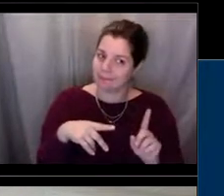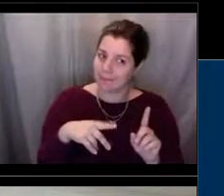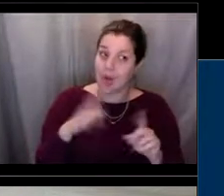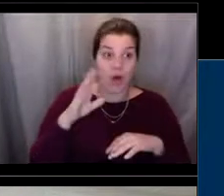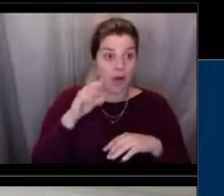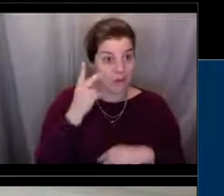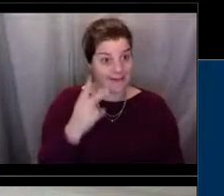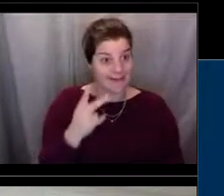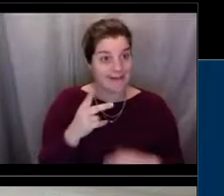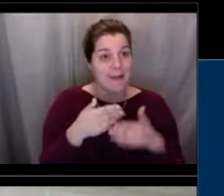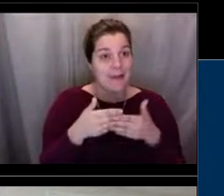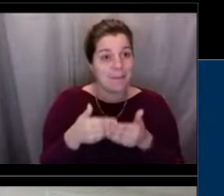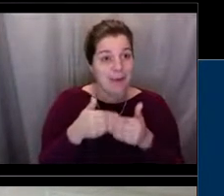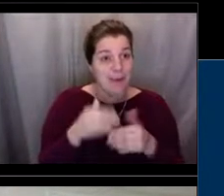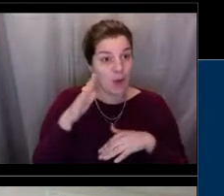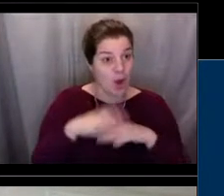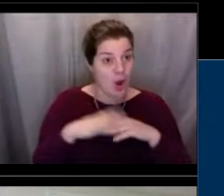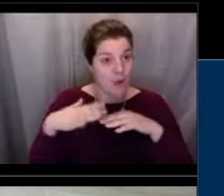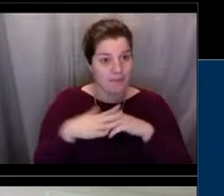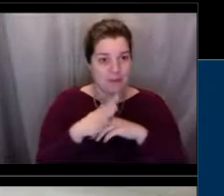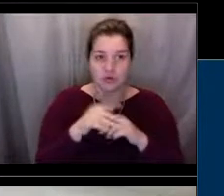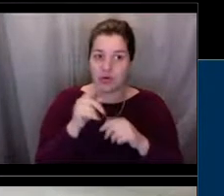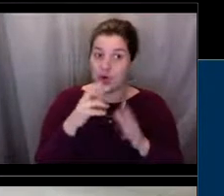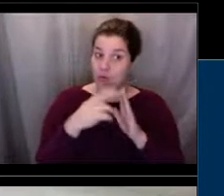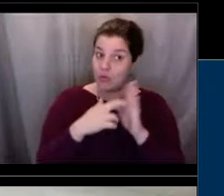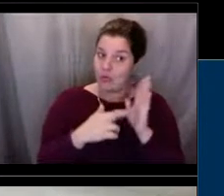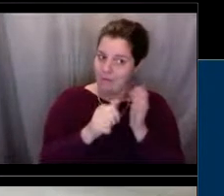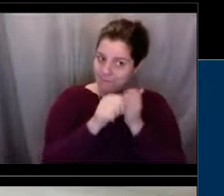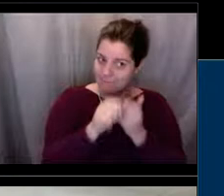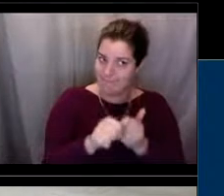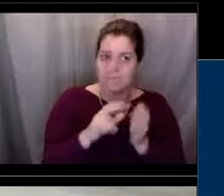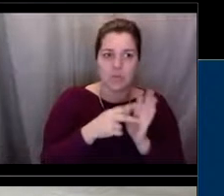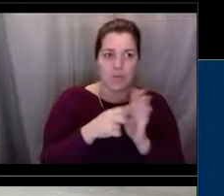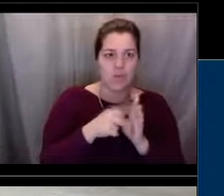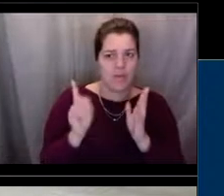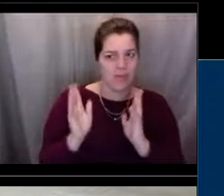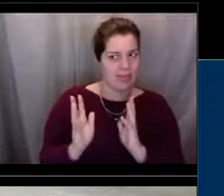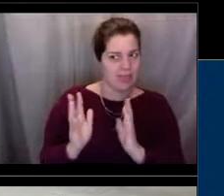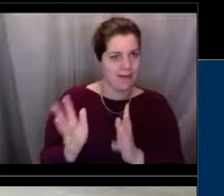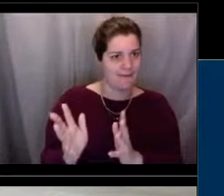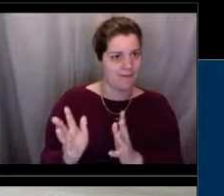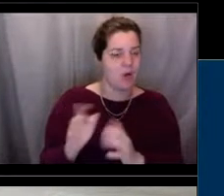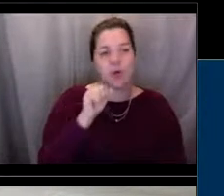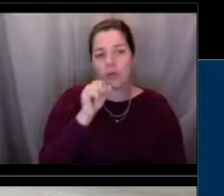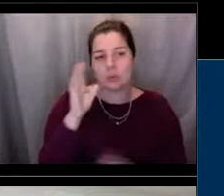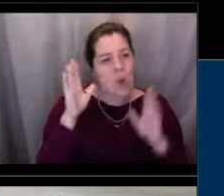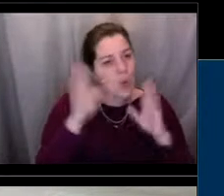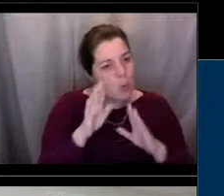and those rules are that you leave those pups alone on the beach. Don't worry, mama's coming back.